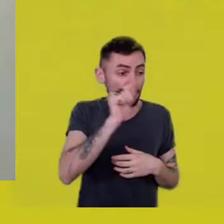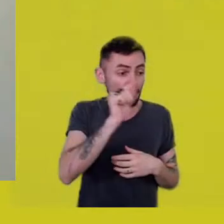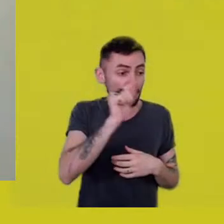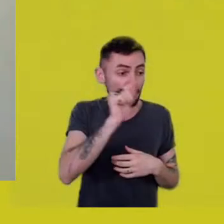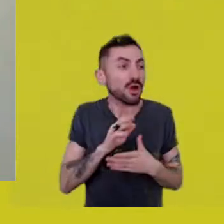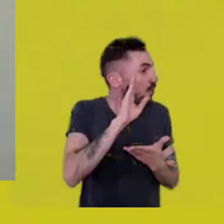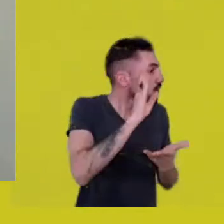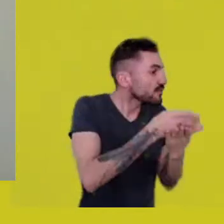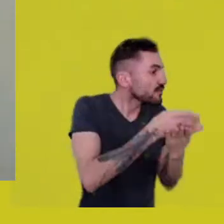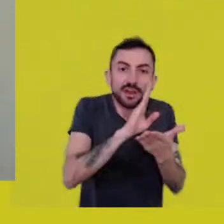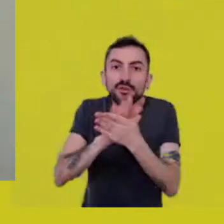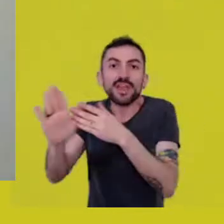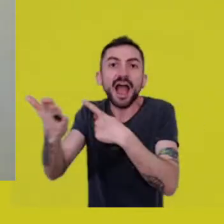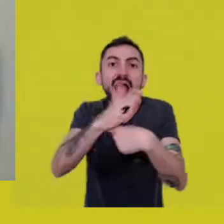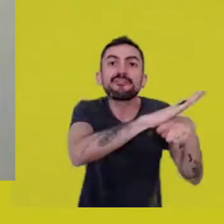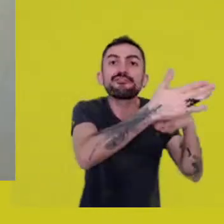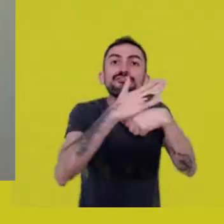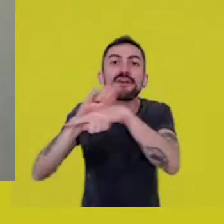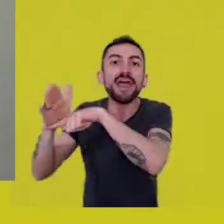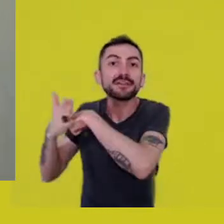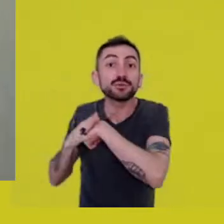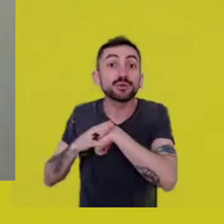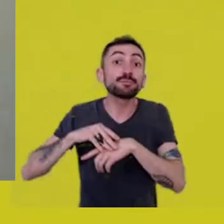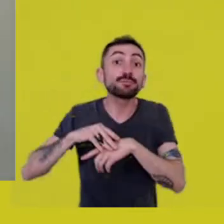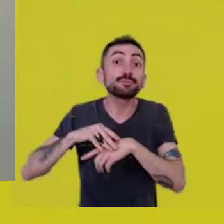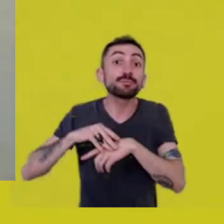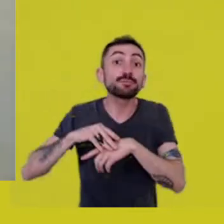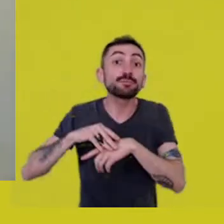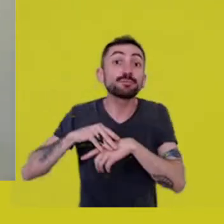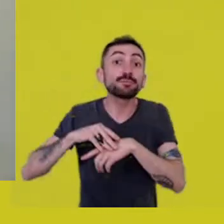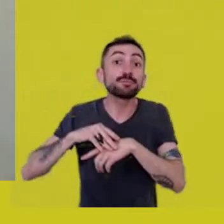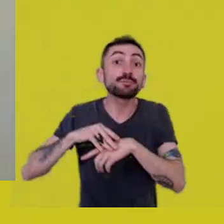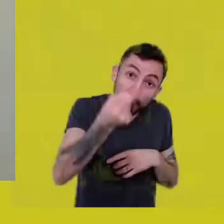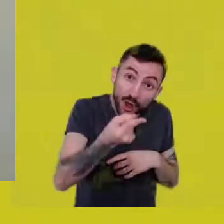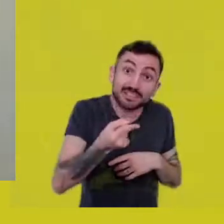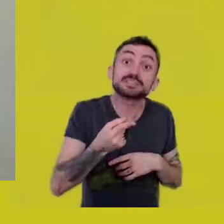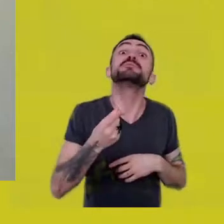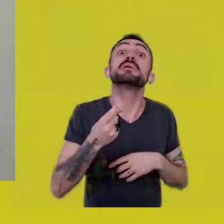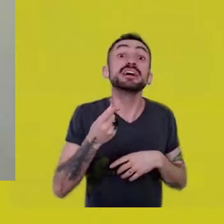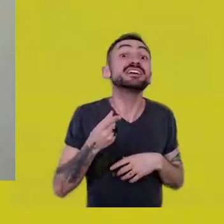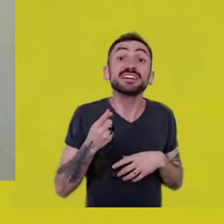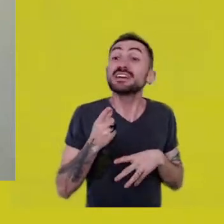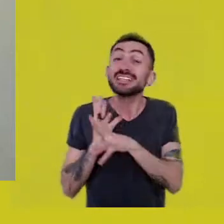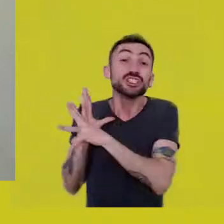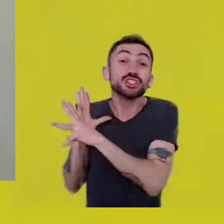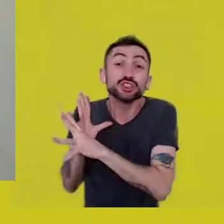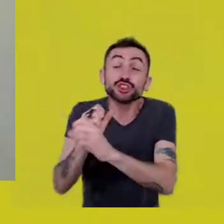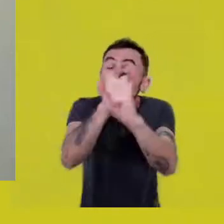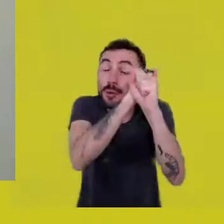that the next edition had hundreds of people pitching in to help